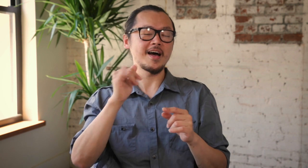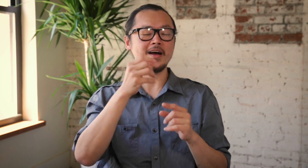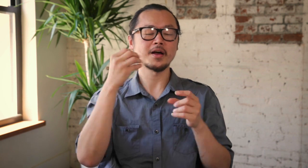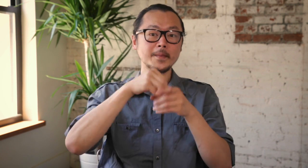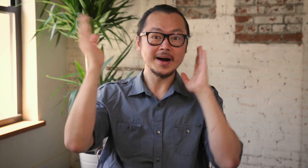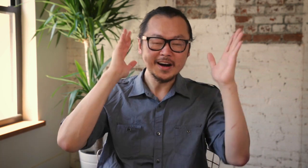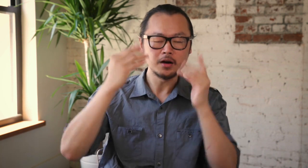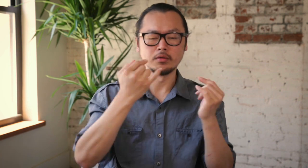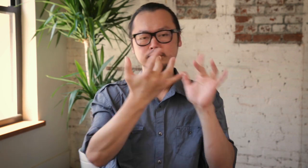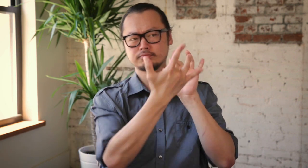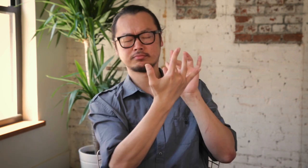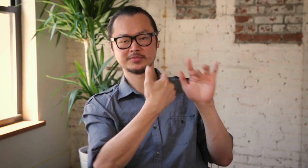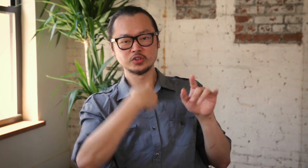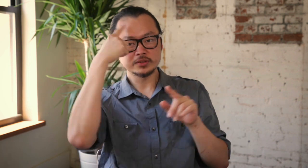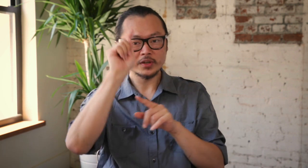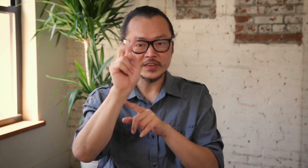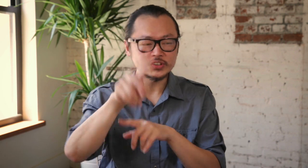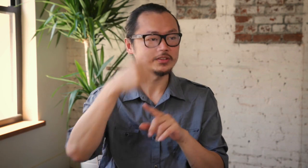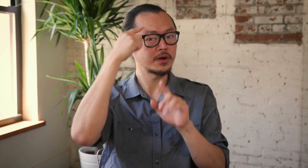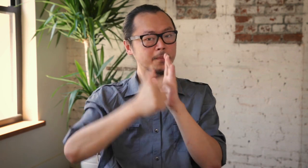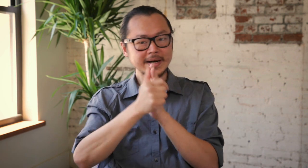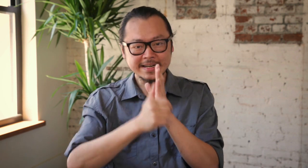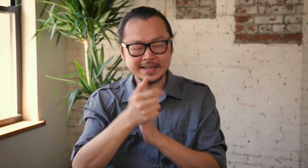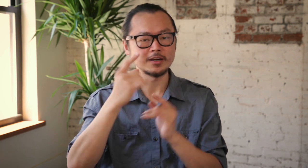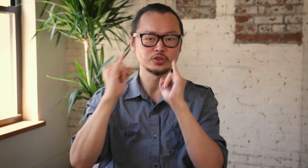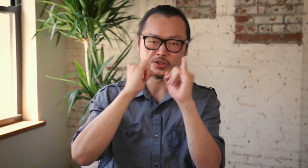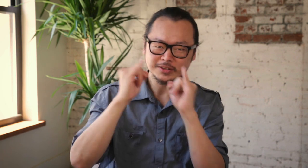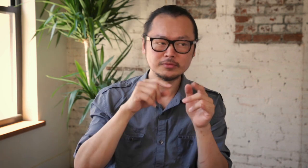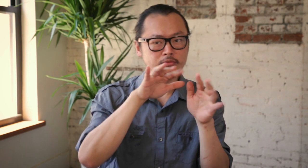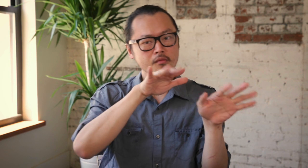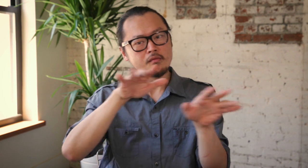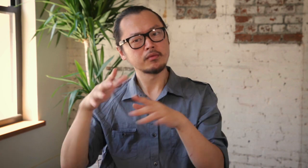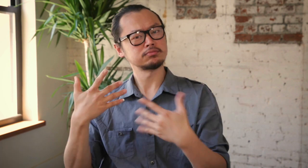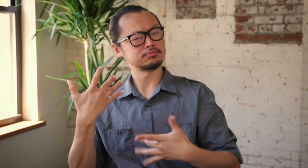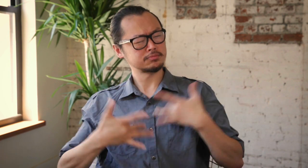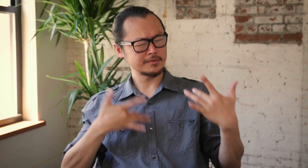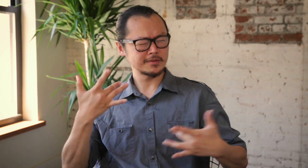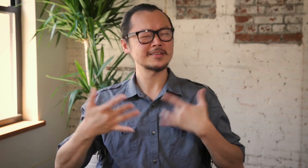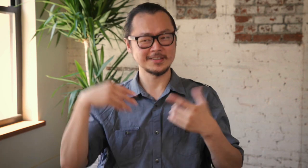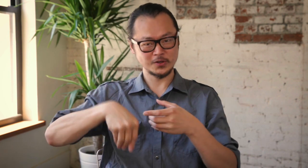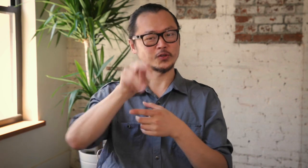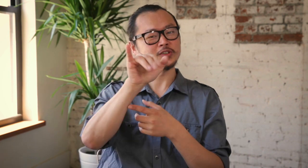In Malaysia, I went on the TV shows and was featured in magazines. So that was an exciting experience.